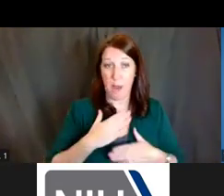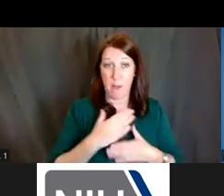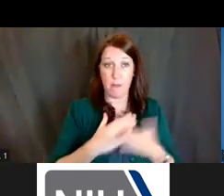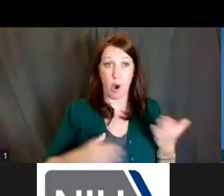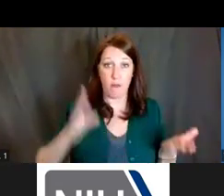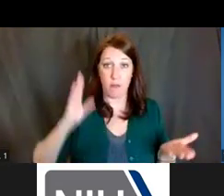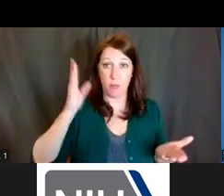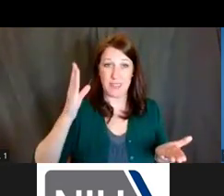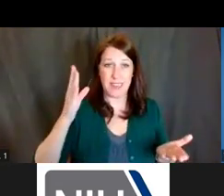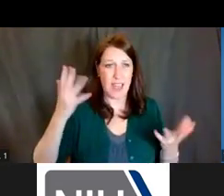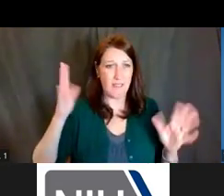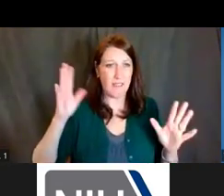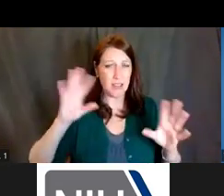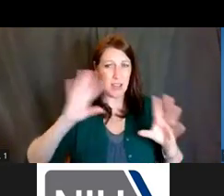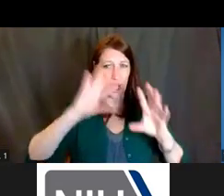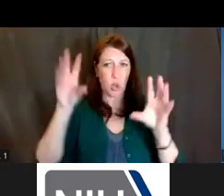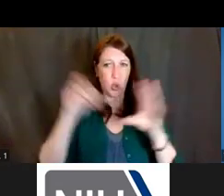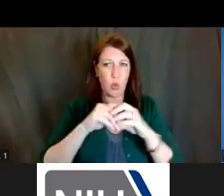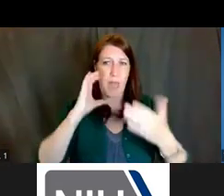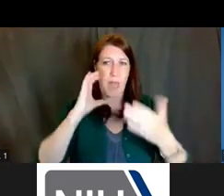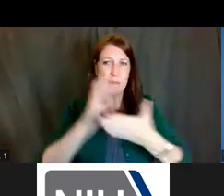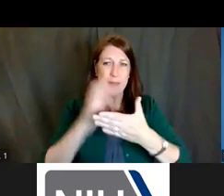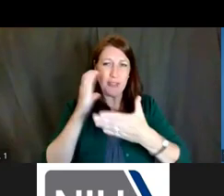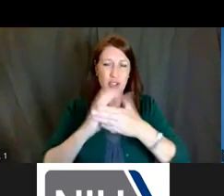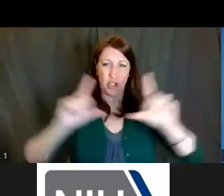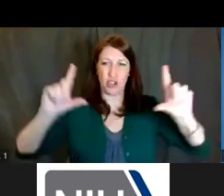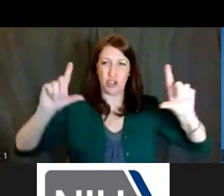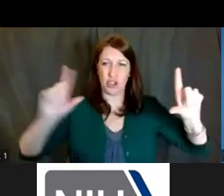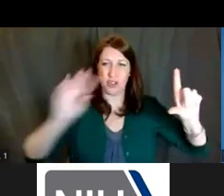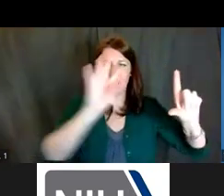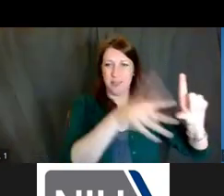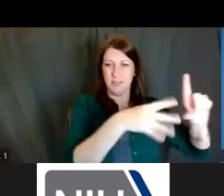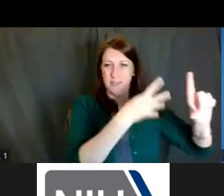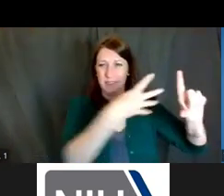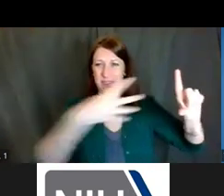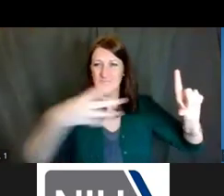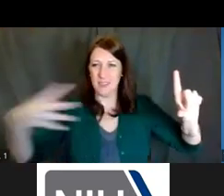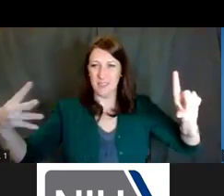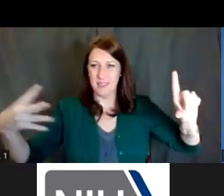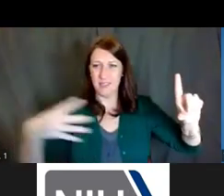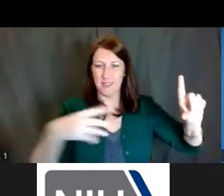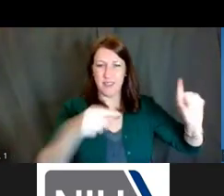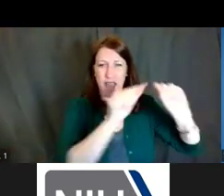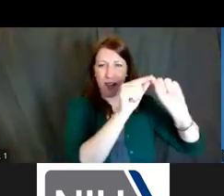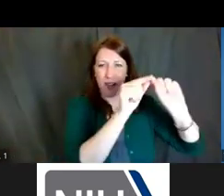I included that schematic of mechanisms that are available at NIH,